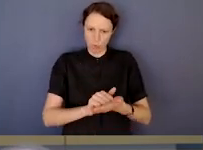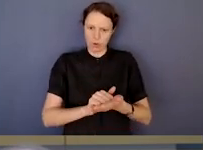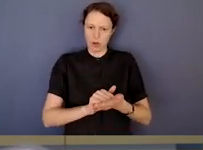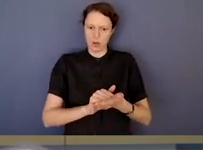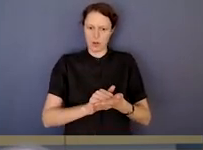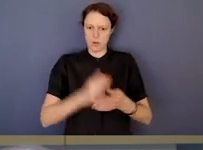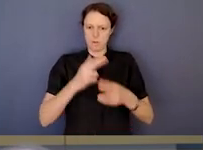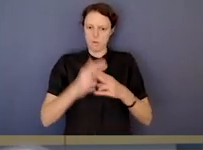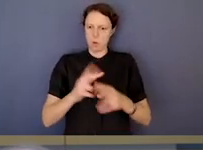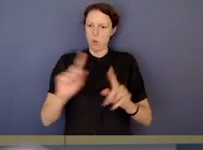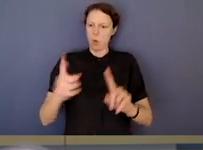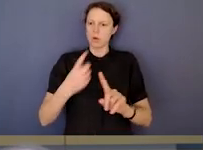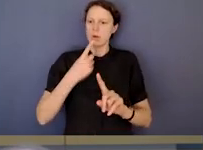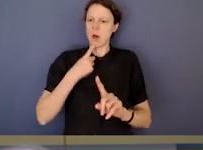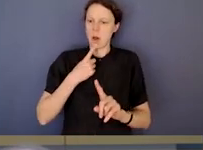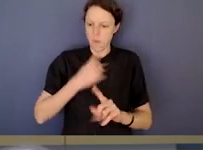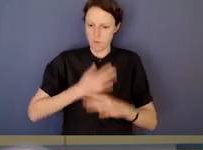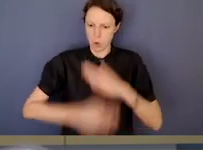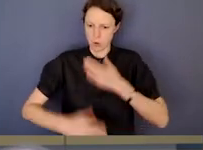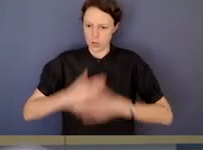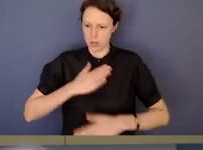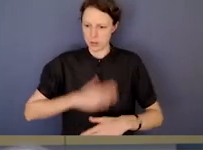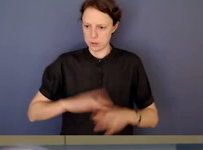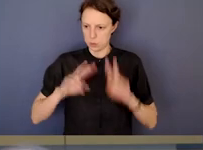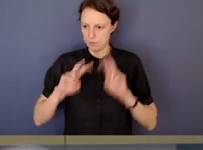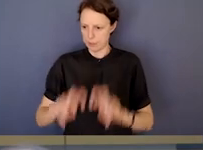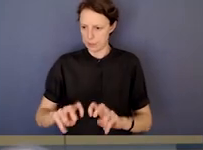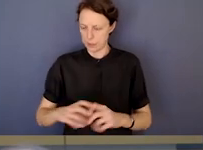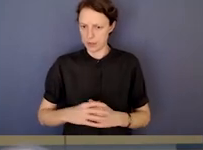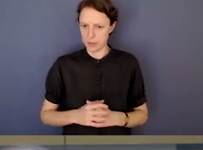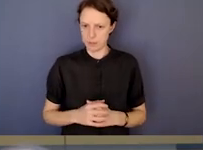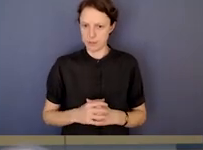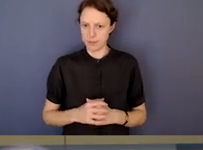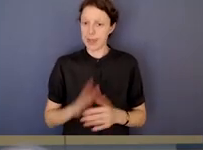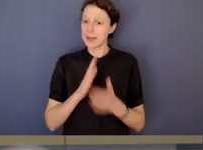are appropriate for which types of conduct that are being investigated.